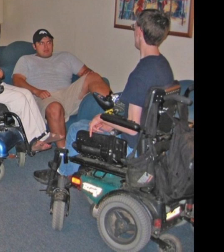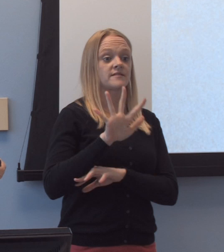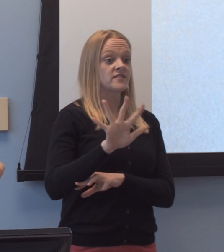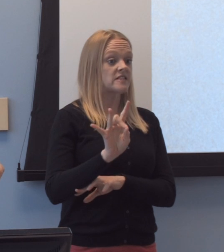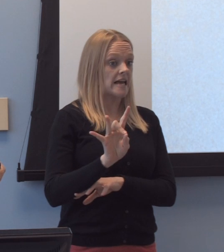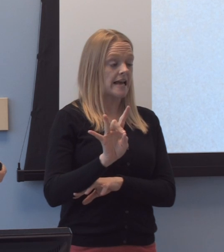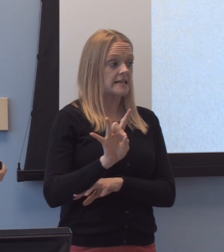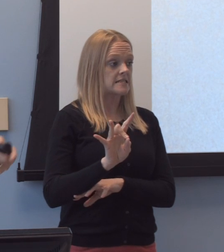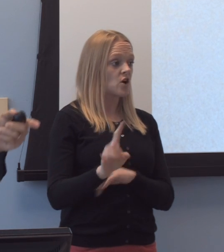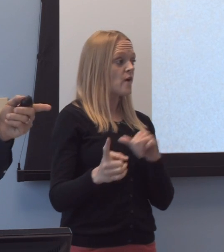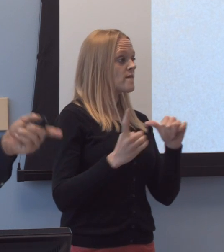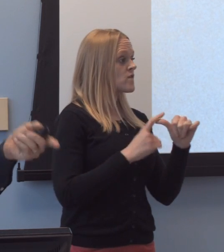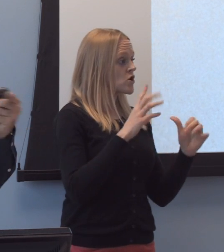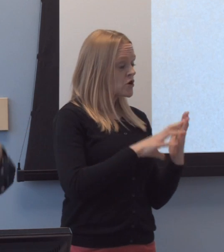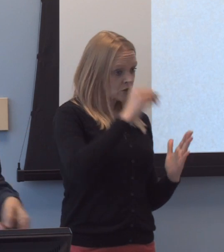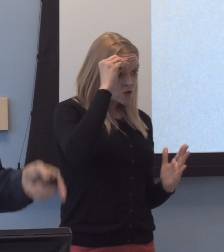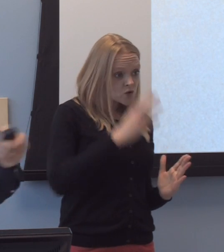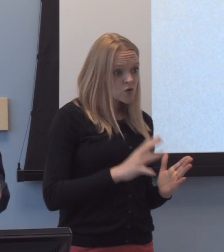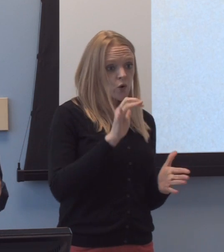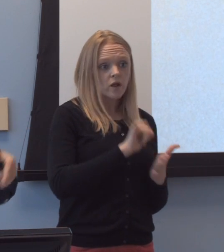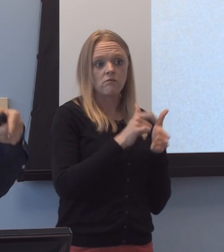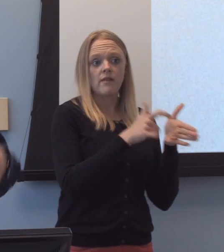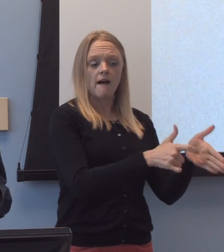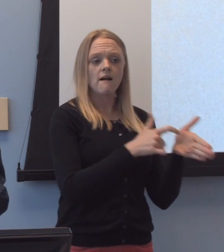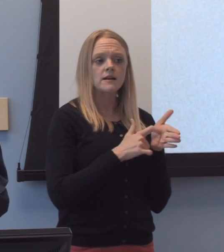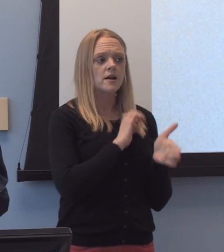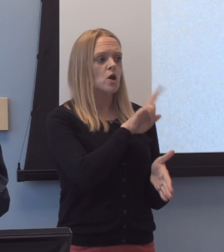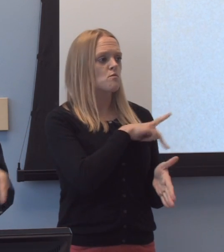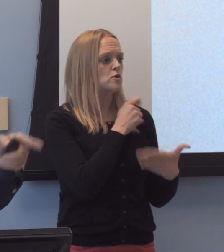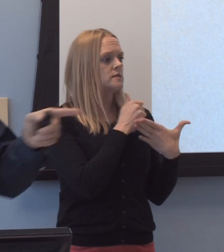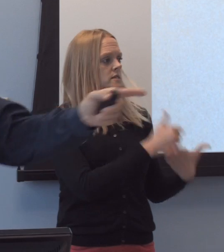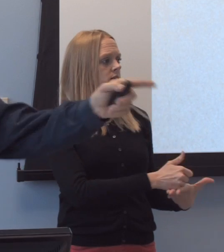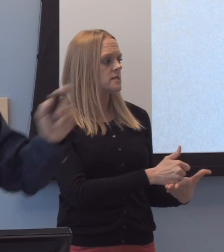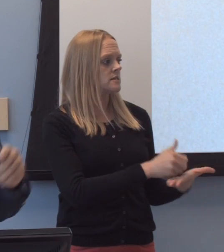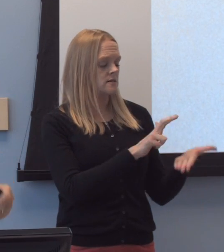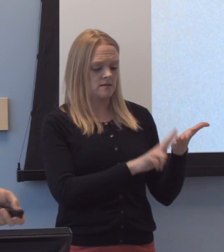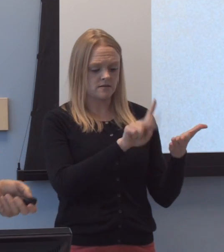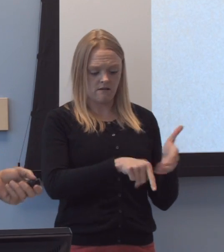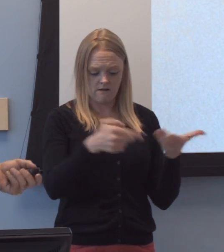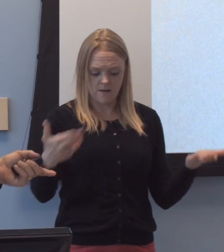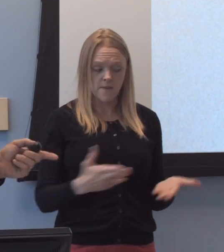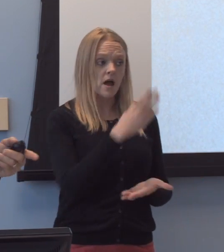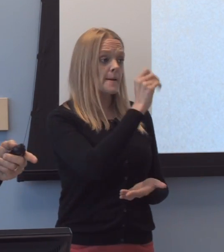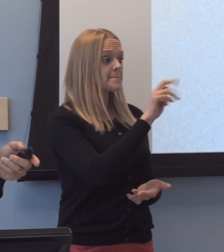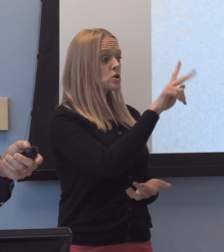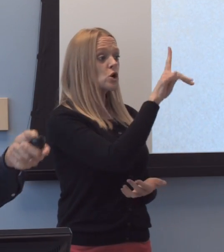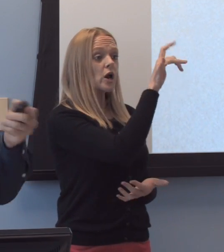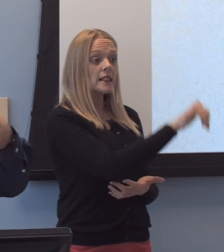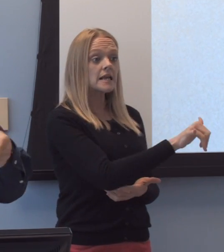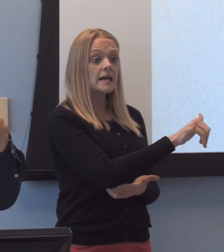We had our first student who needed personal assistance enrolled at Illinois. At Berkley...